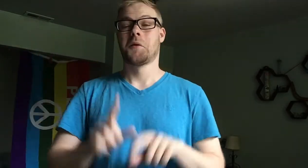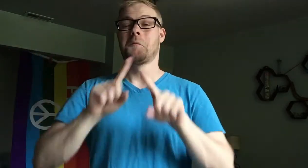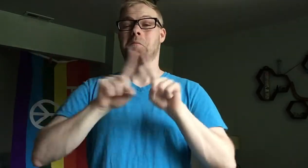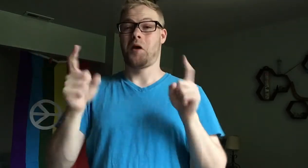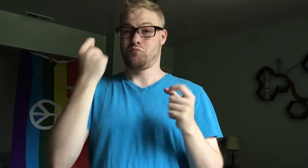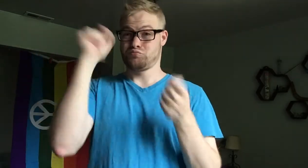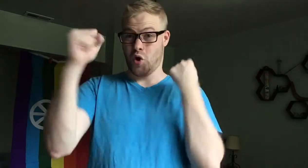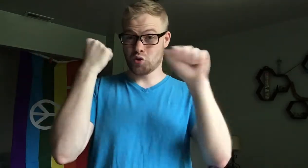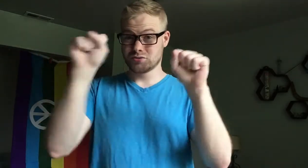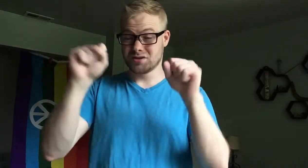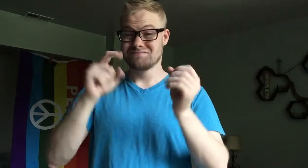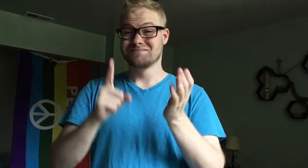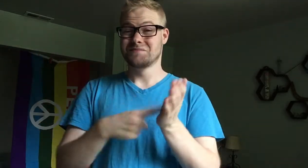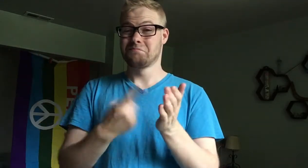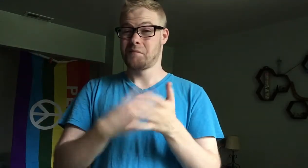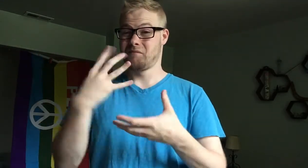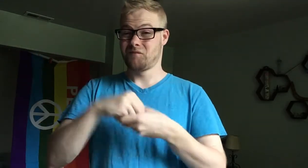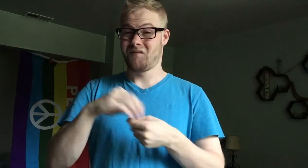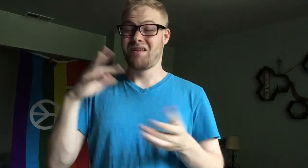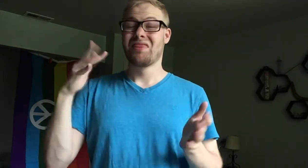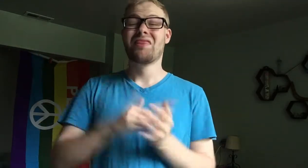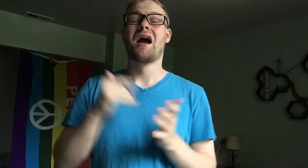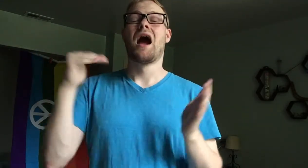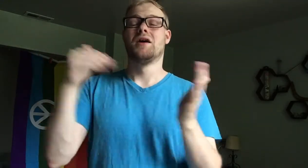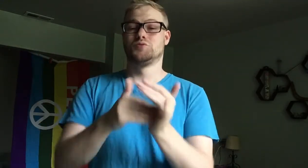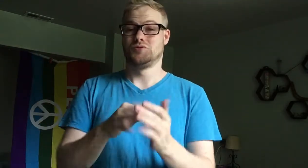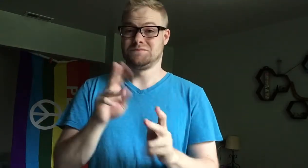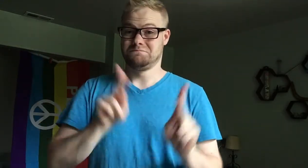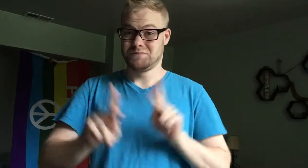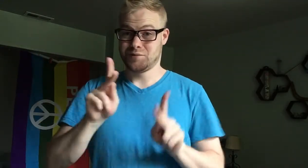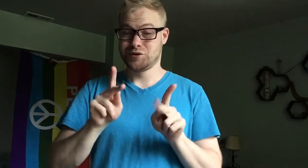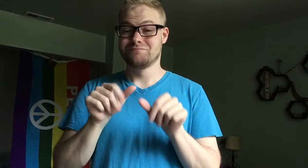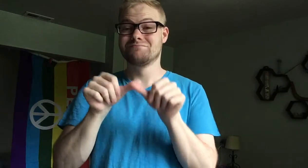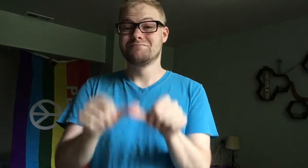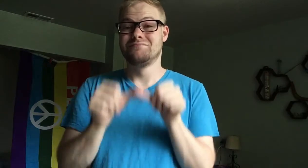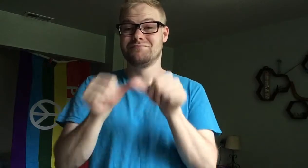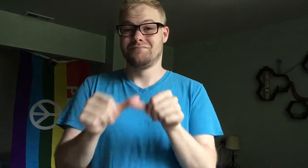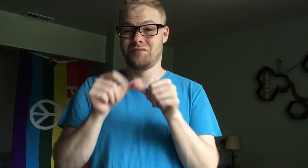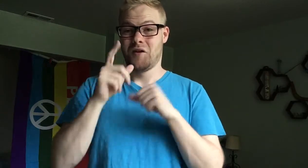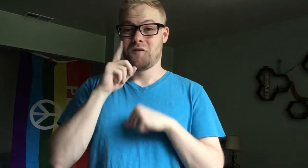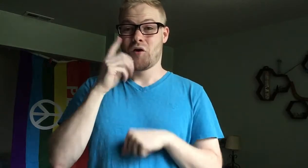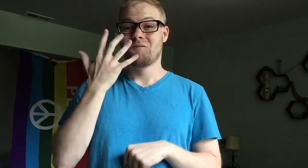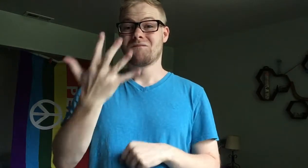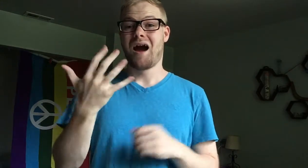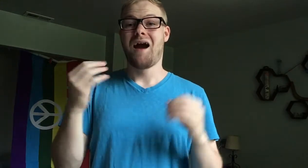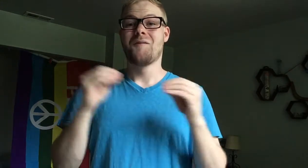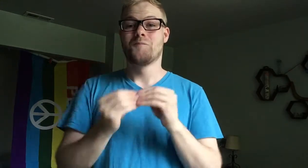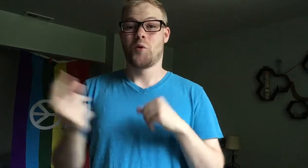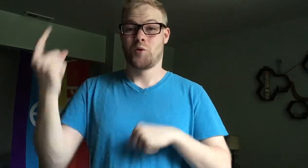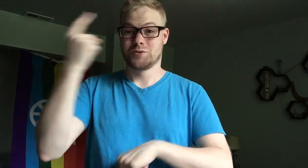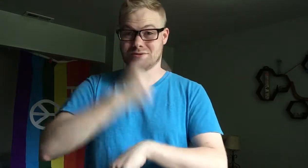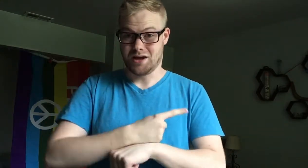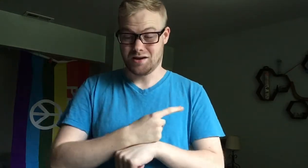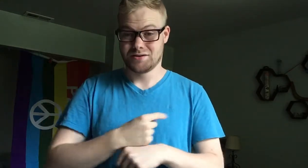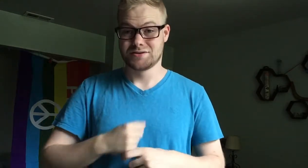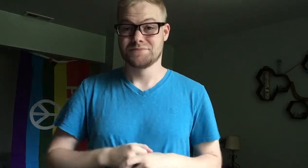But the protests, sometimes involving thousands of people, continued in the area for five more days,